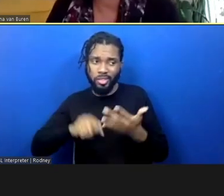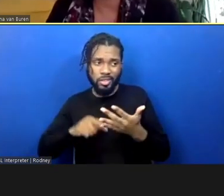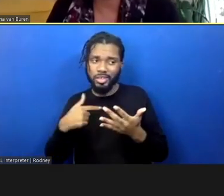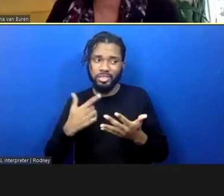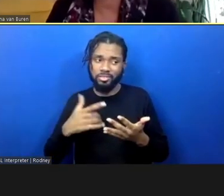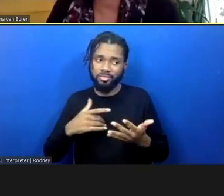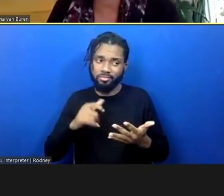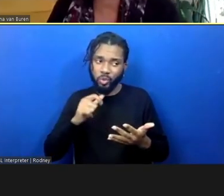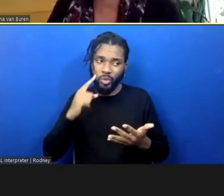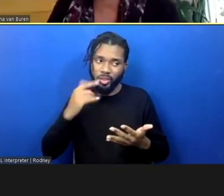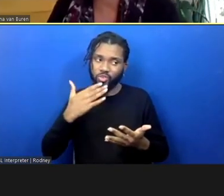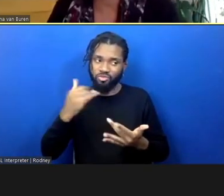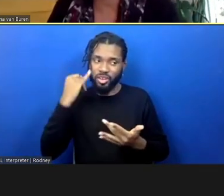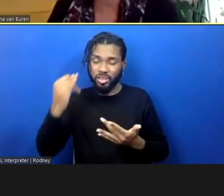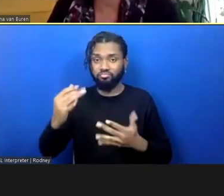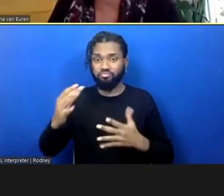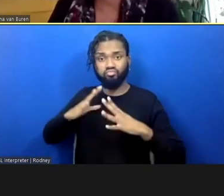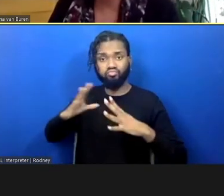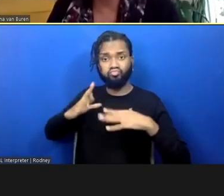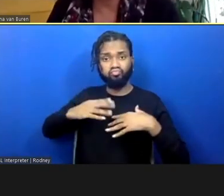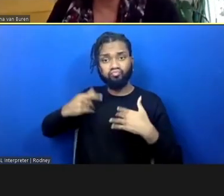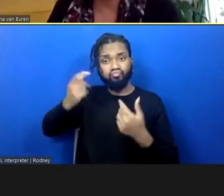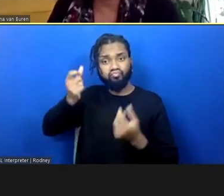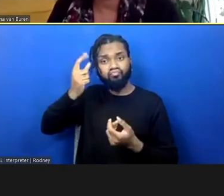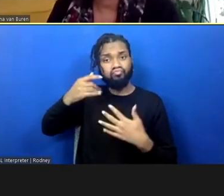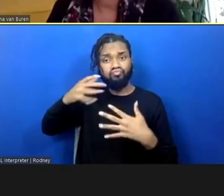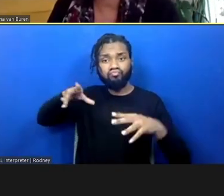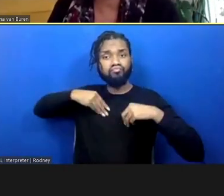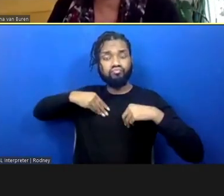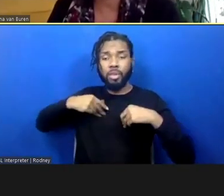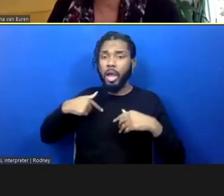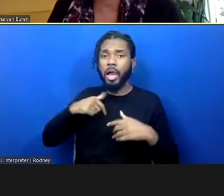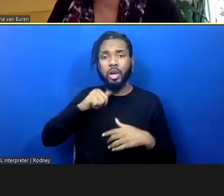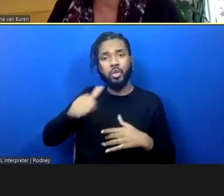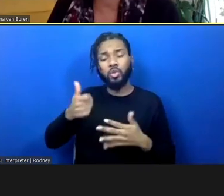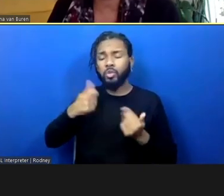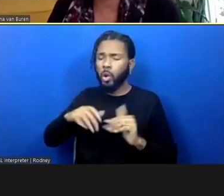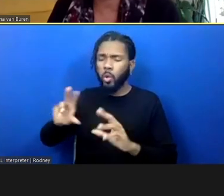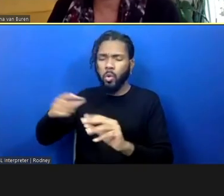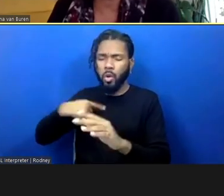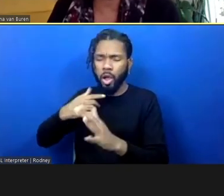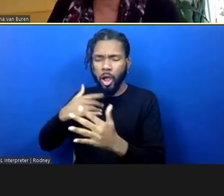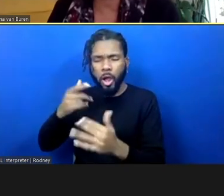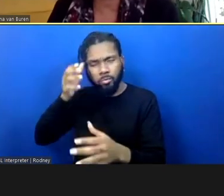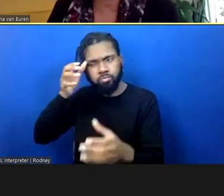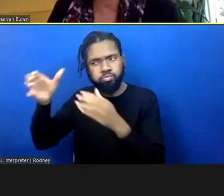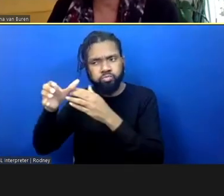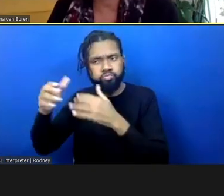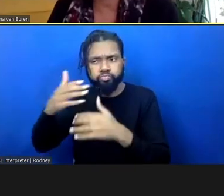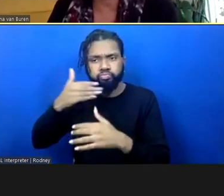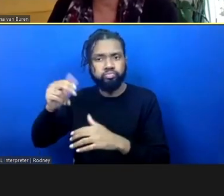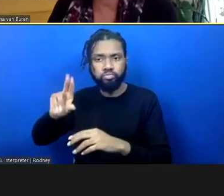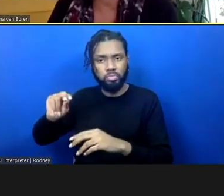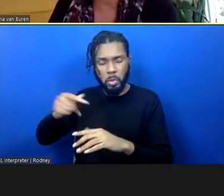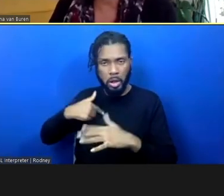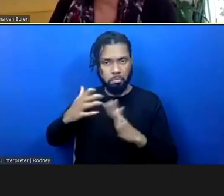I don't pretend to be an expert on it. It's super sticky, super tricky, there's a million gray areas, and there are just